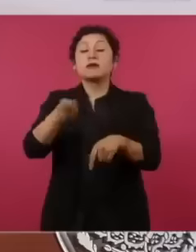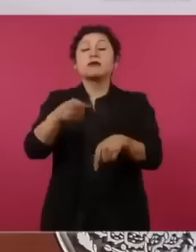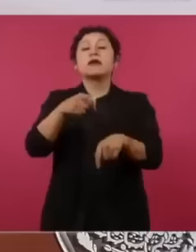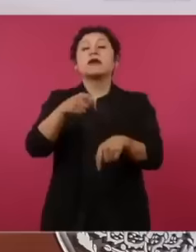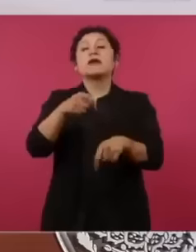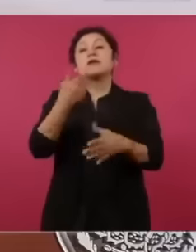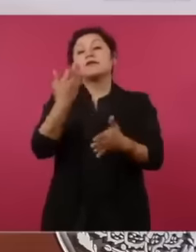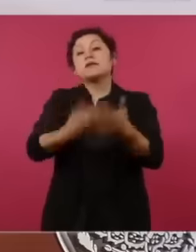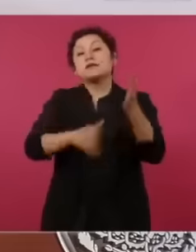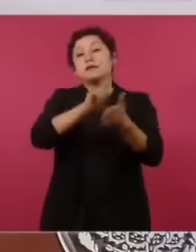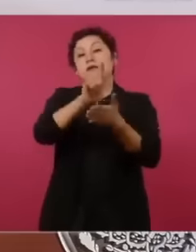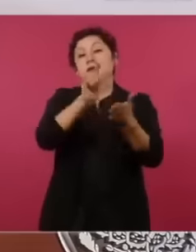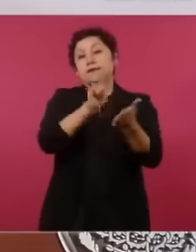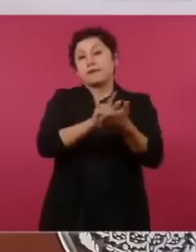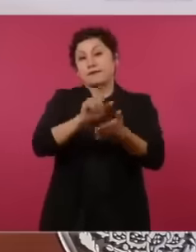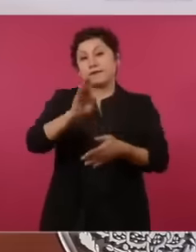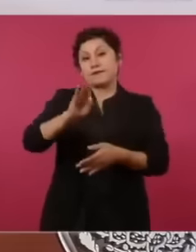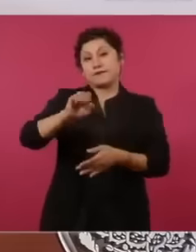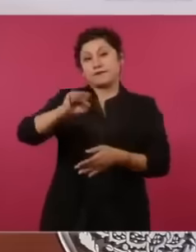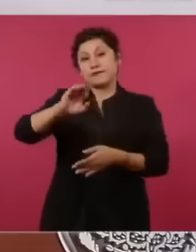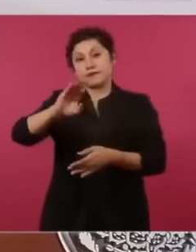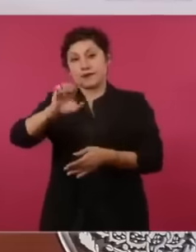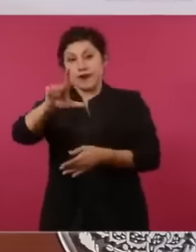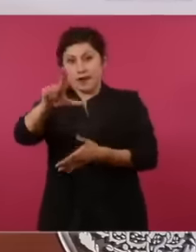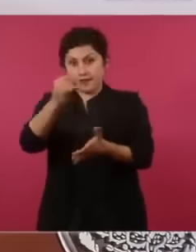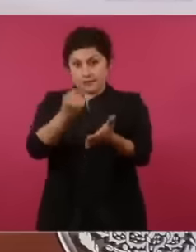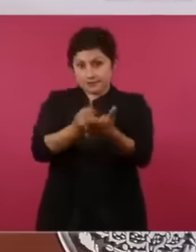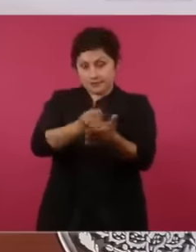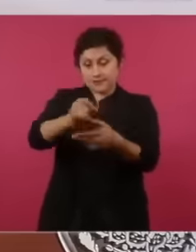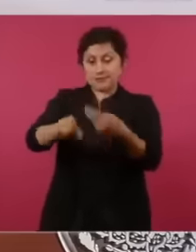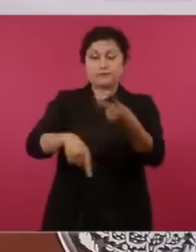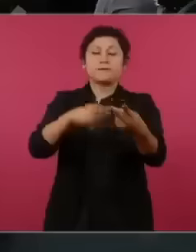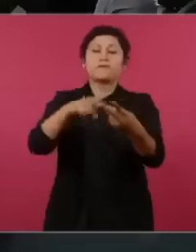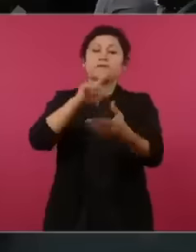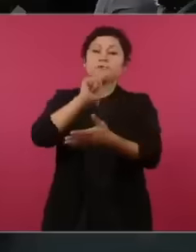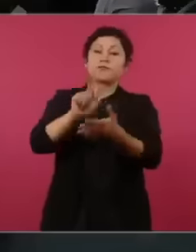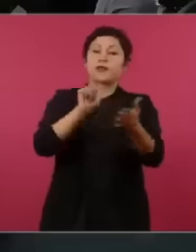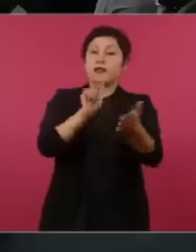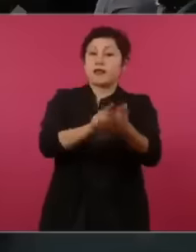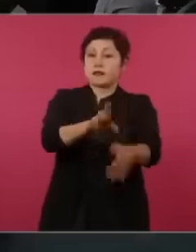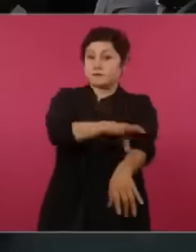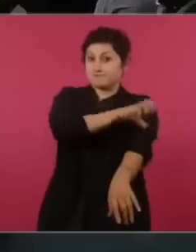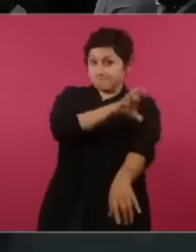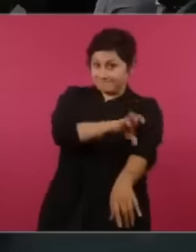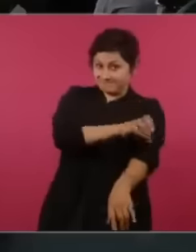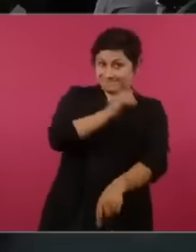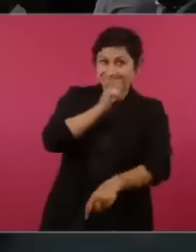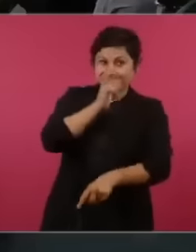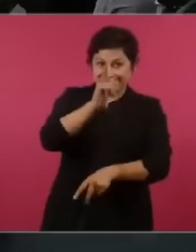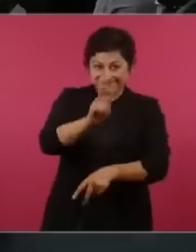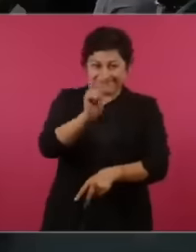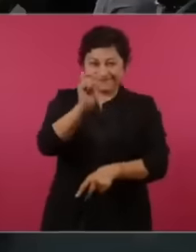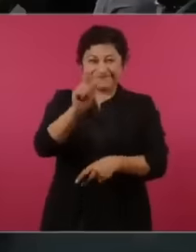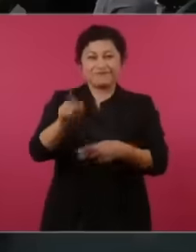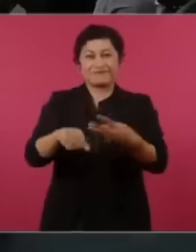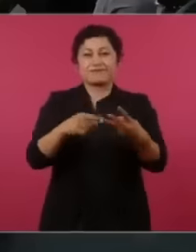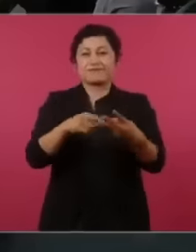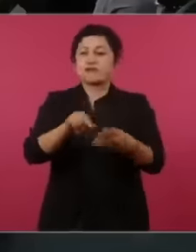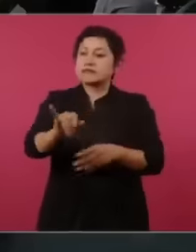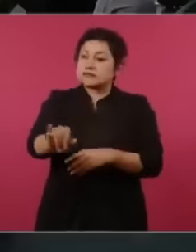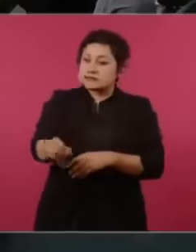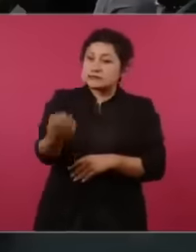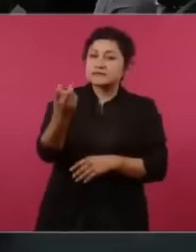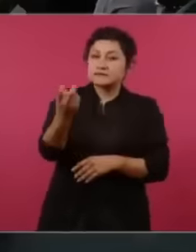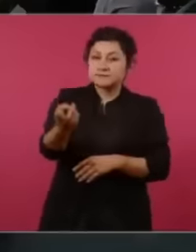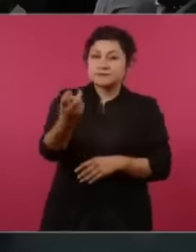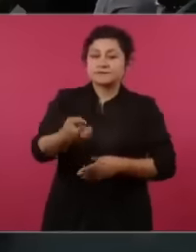energy one, yes And then they talk on